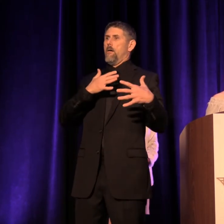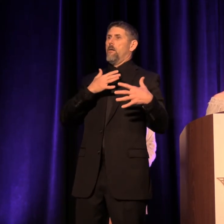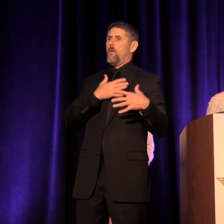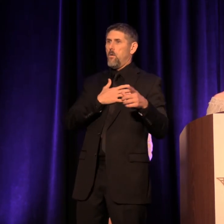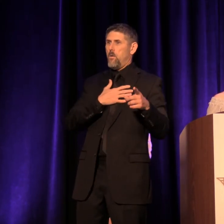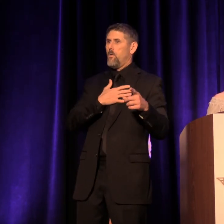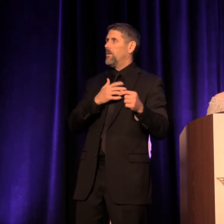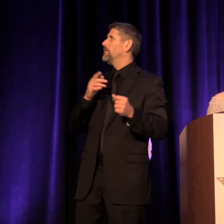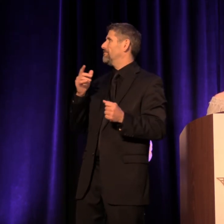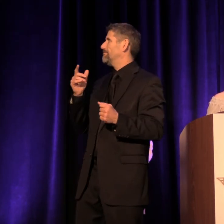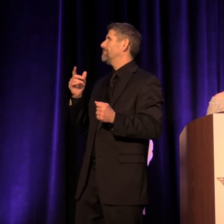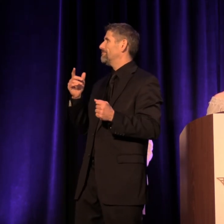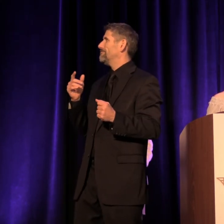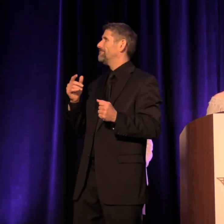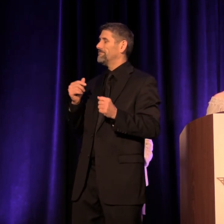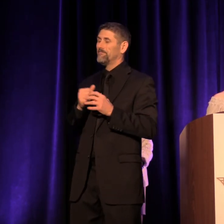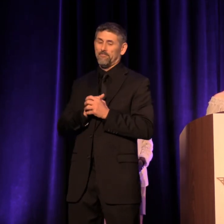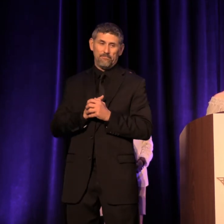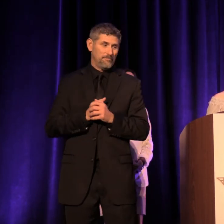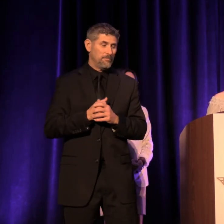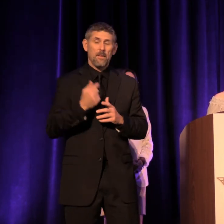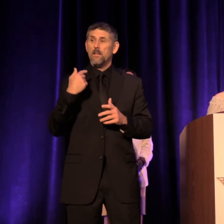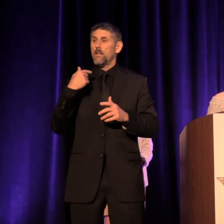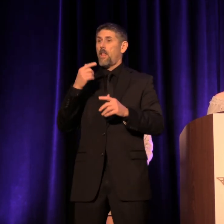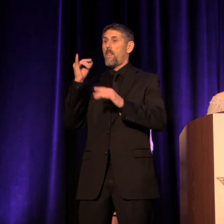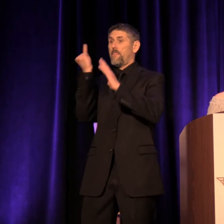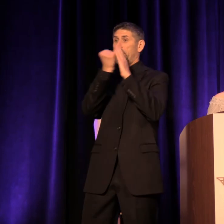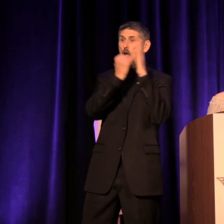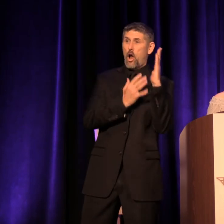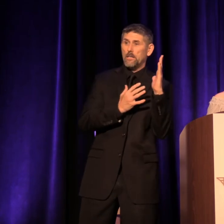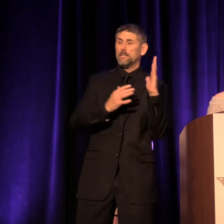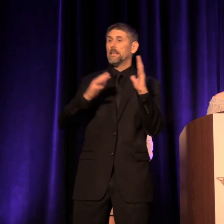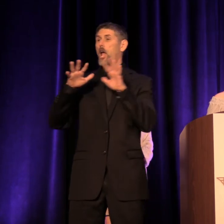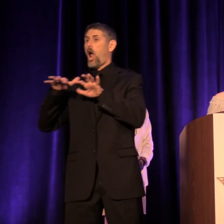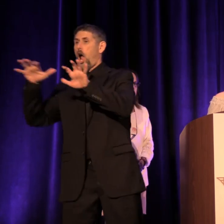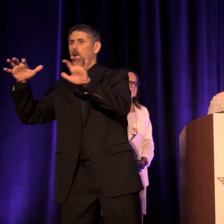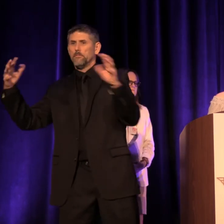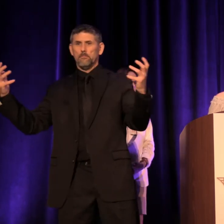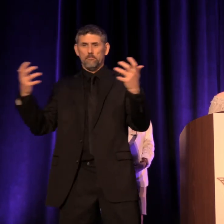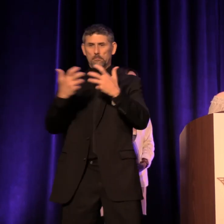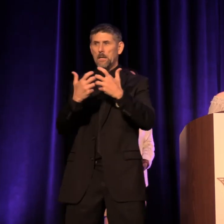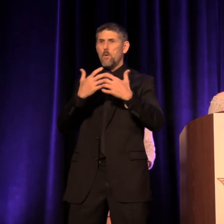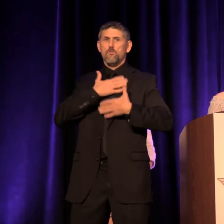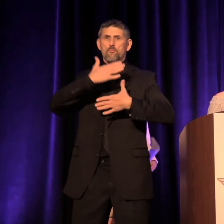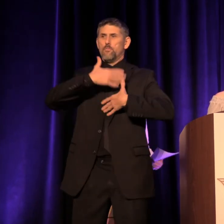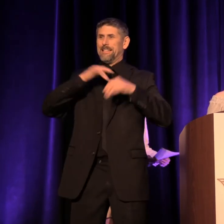"We get to collide, the artists and audience get to breathe the same air.